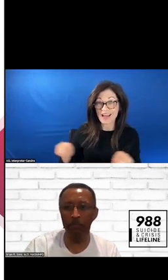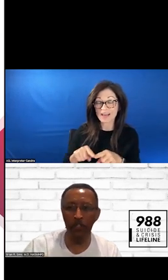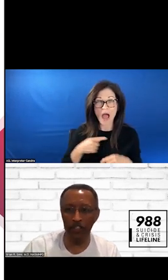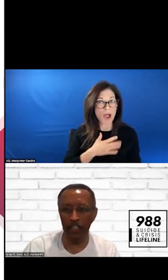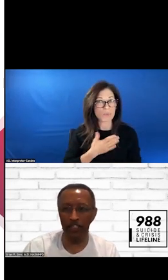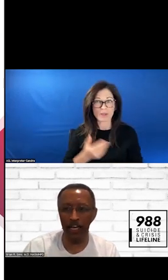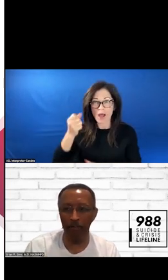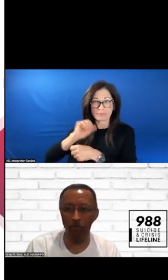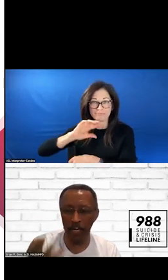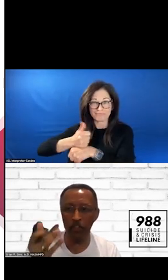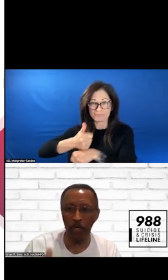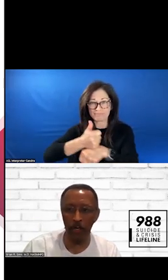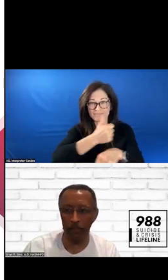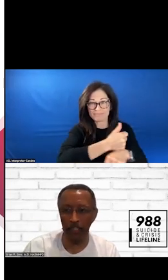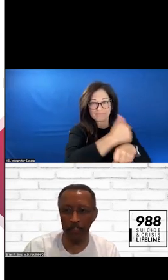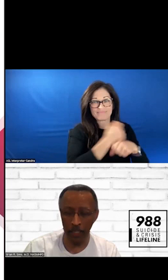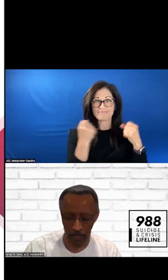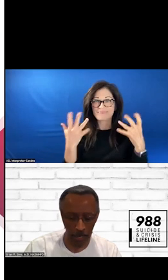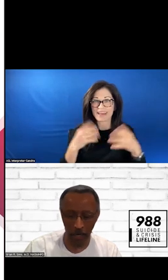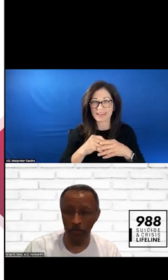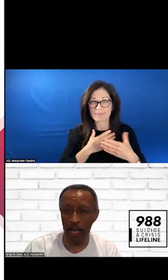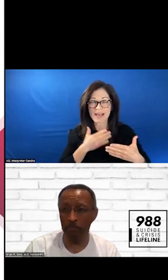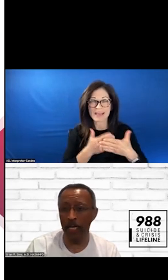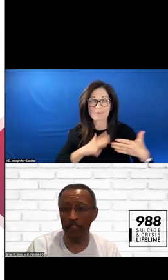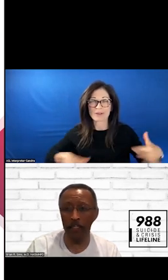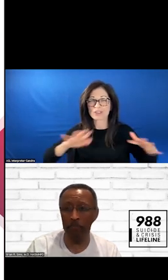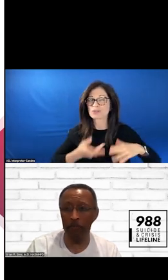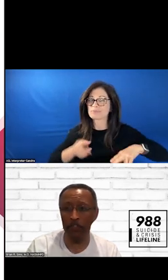NEIGHBORHOOD TO RAISE AWARENESS. WE HAVE BEEN ASKING AND PEOPLE